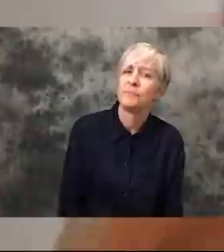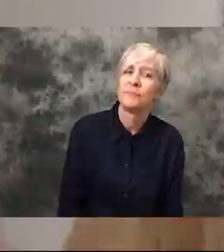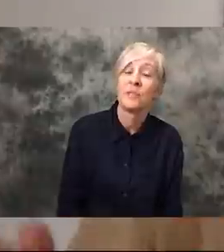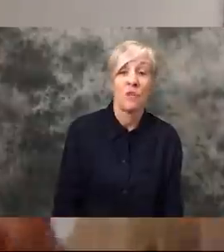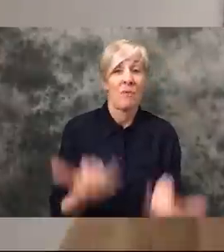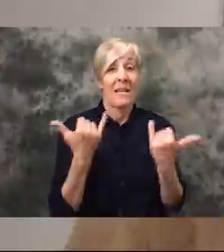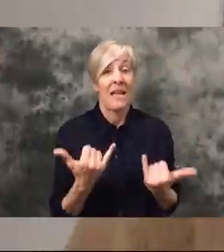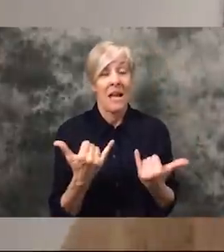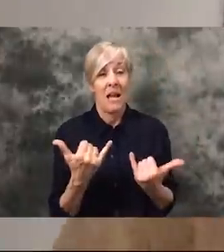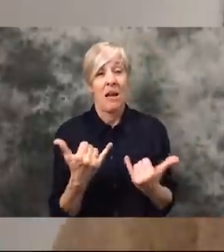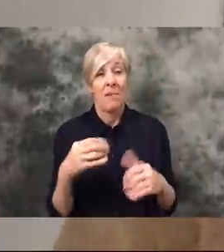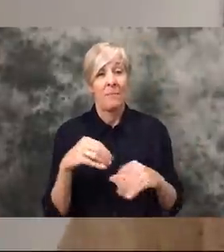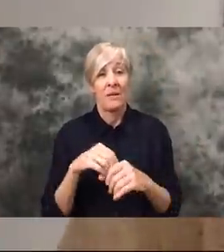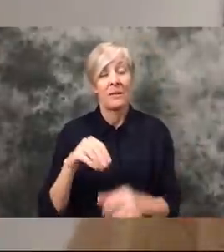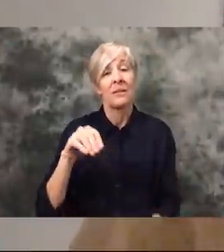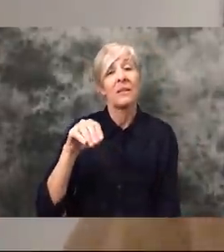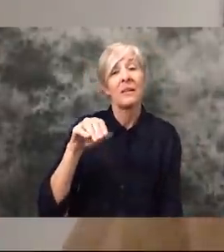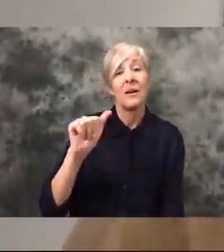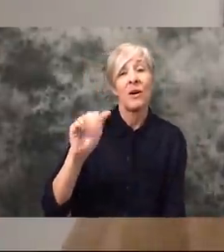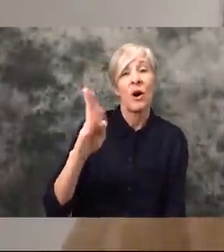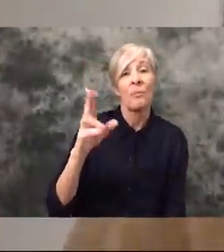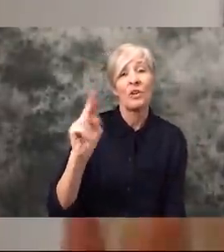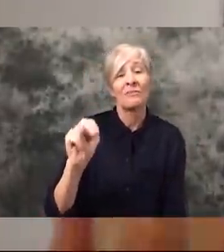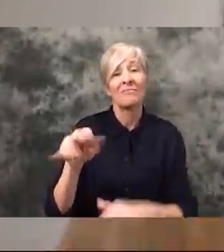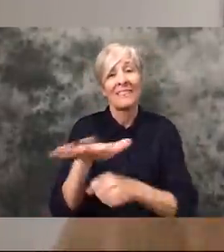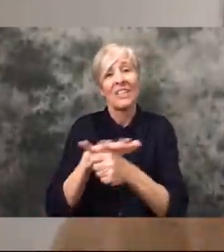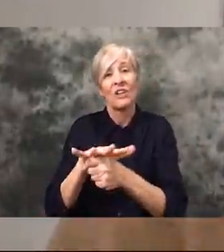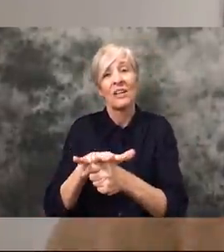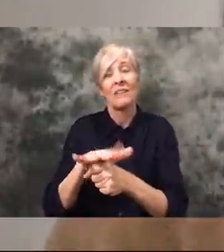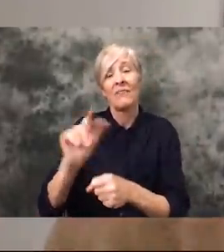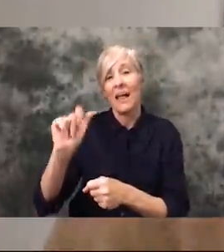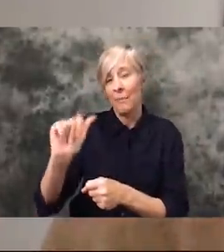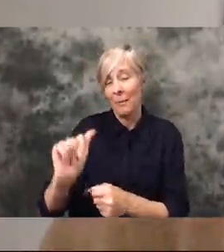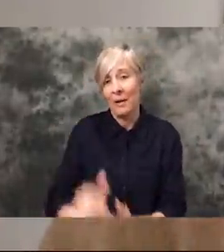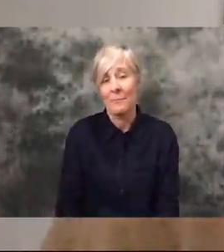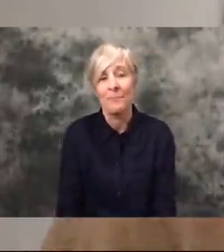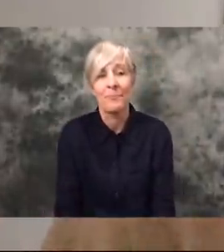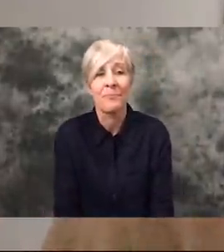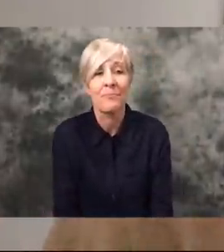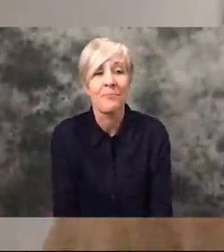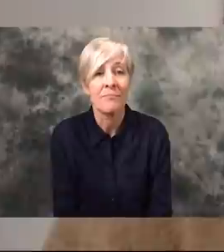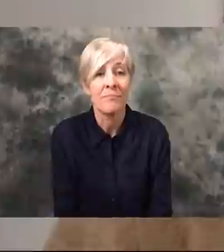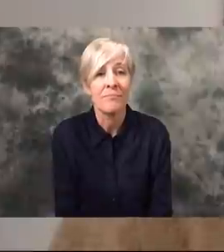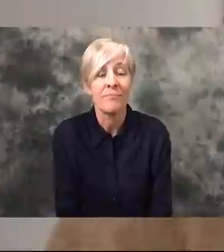So, currently, I am in the Auburn/Opelika area in Alabama and I'm...